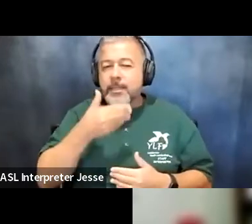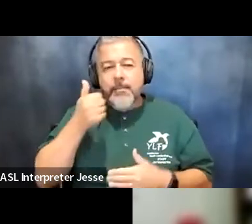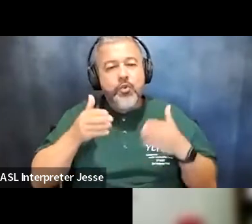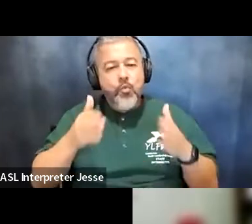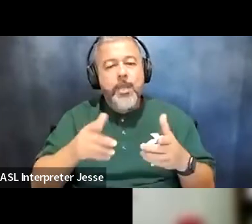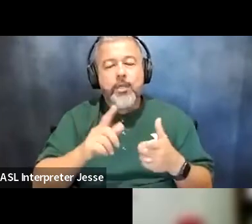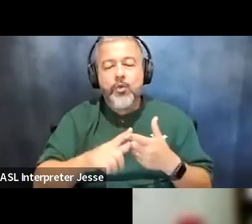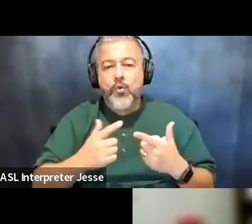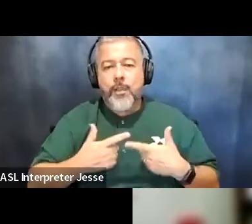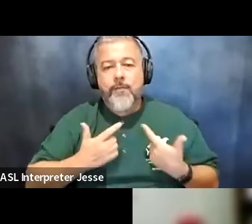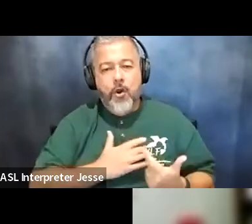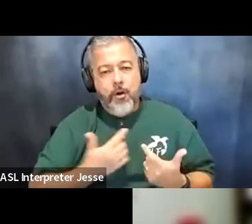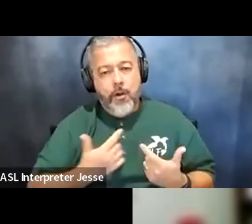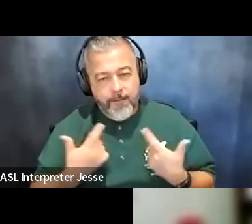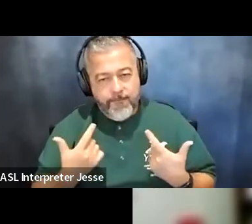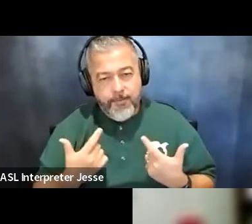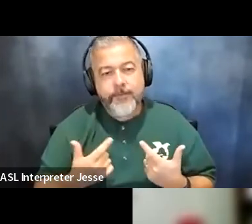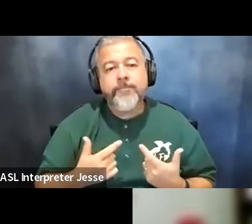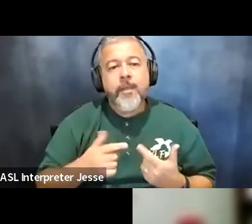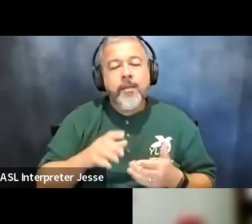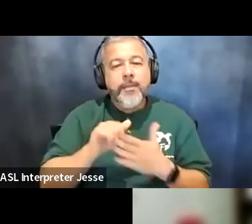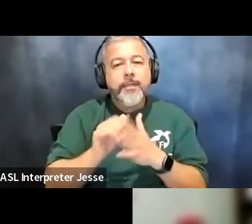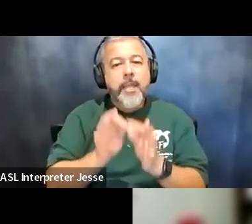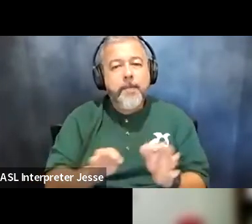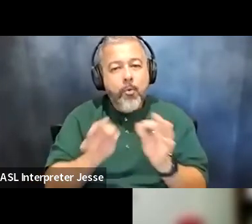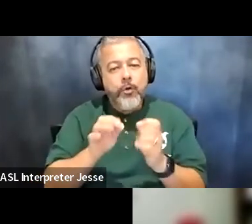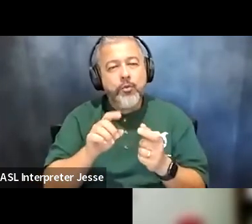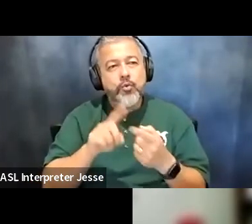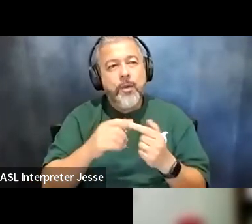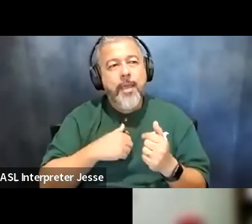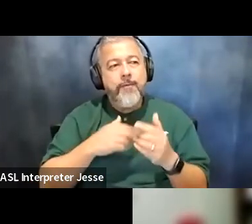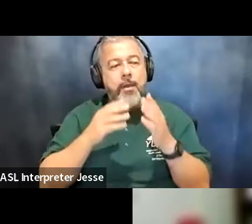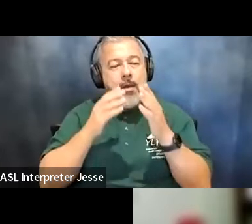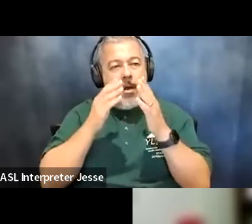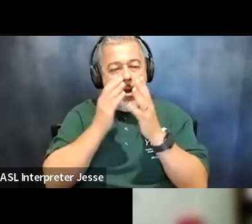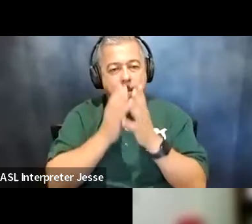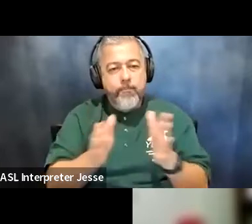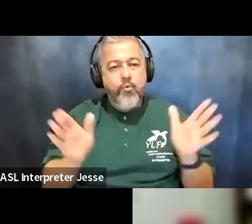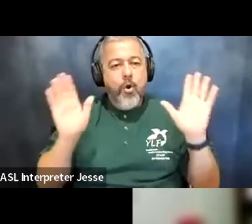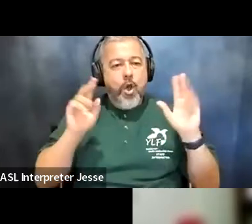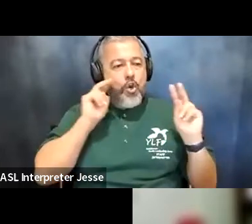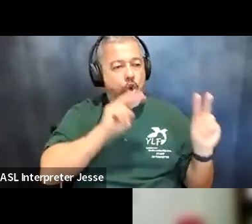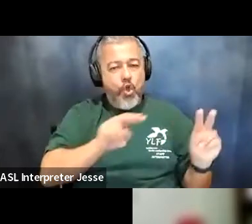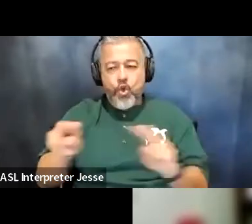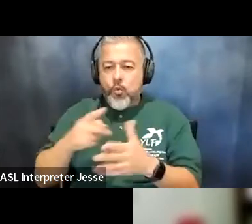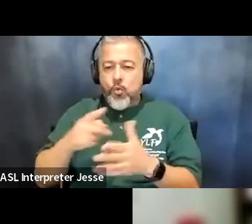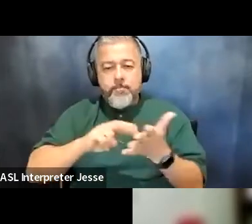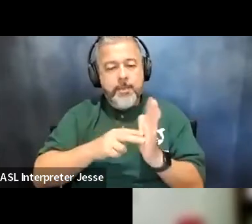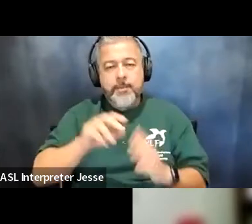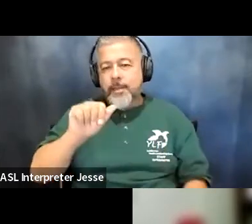so it's really important to just have a broad look at what advocacy is and if it's intimidating to